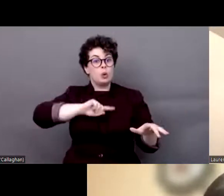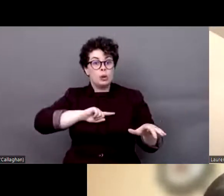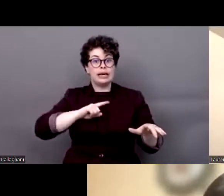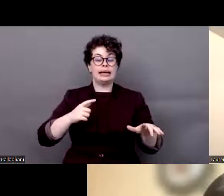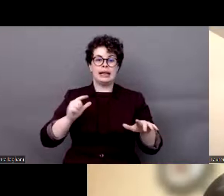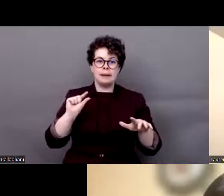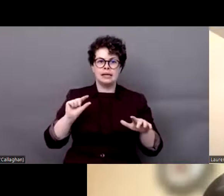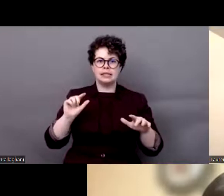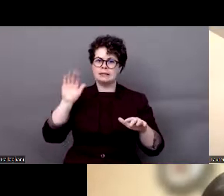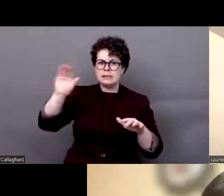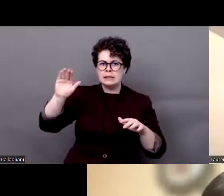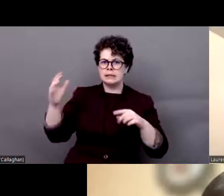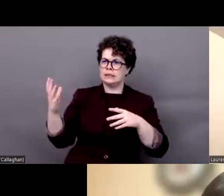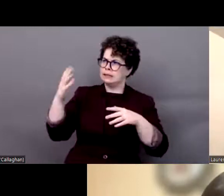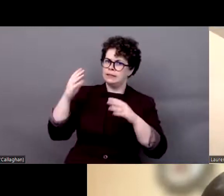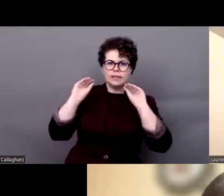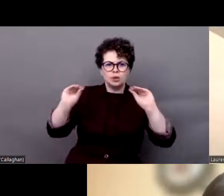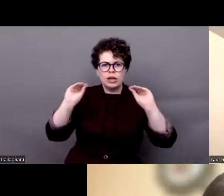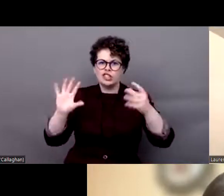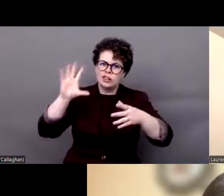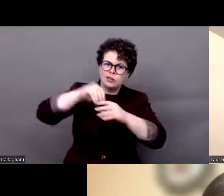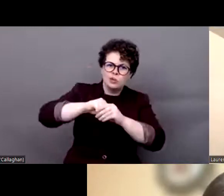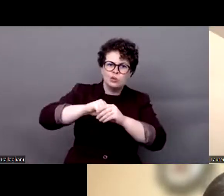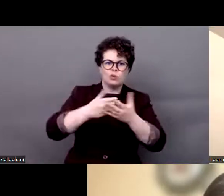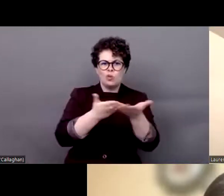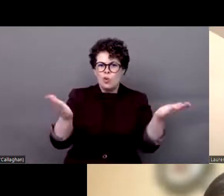about inclusion -- inclusive